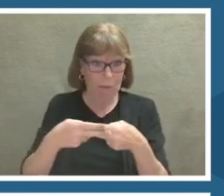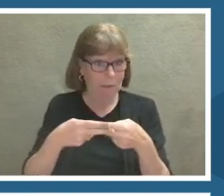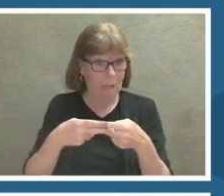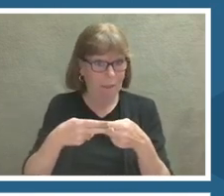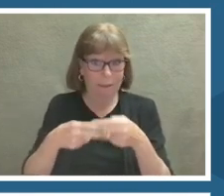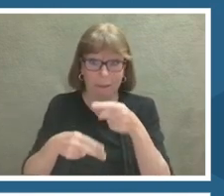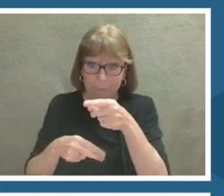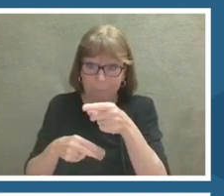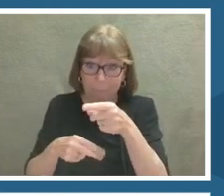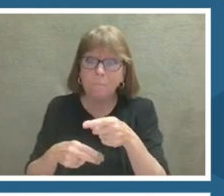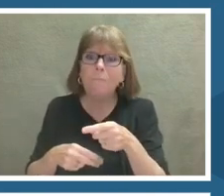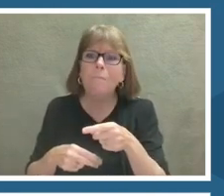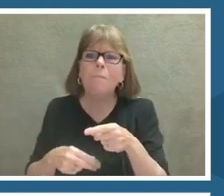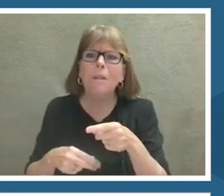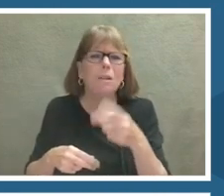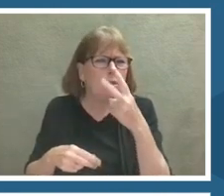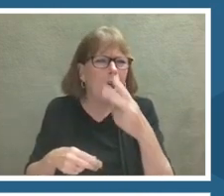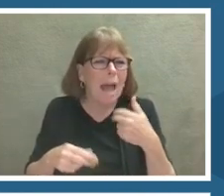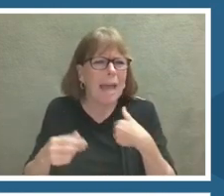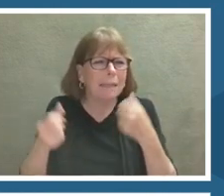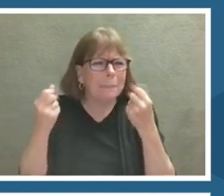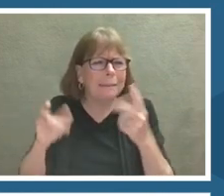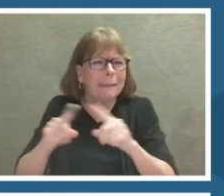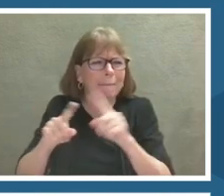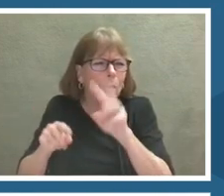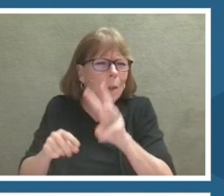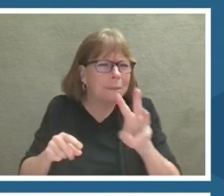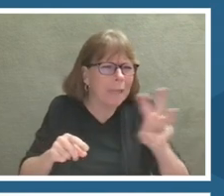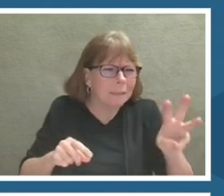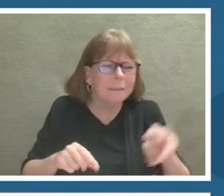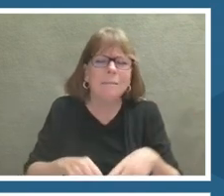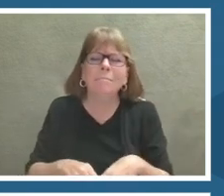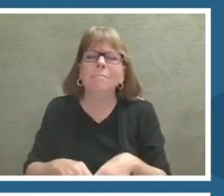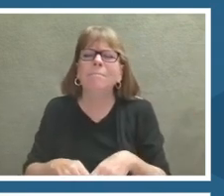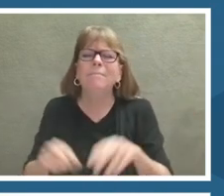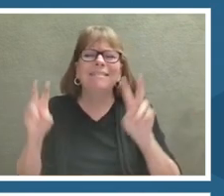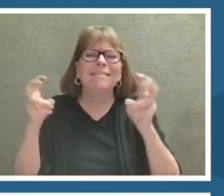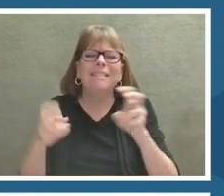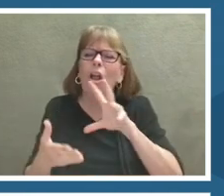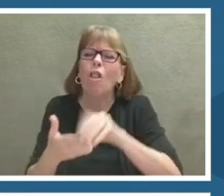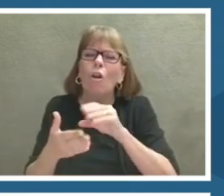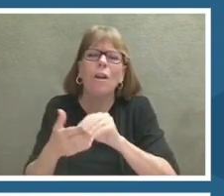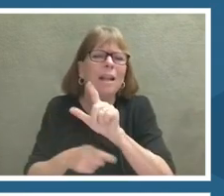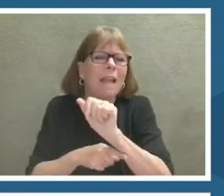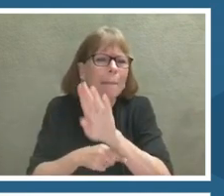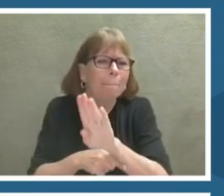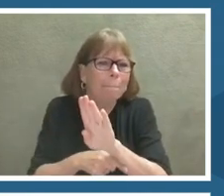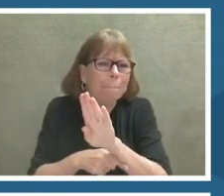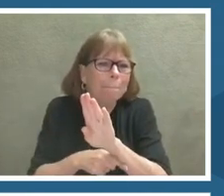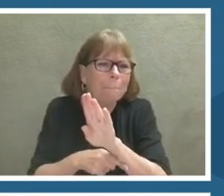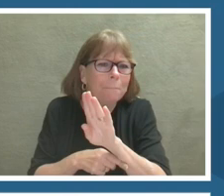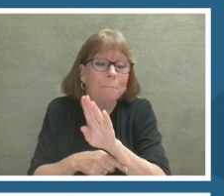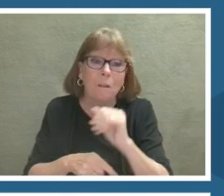like the learning lab or any of the main pages that we have that session PDF in the bottom